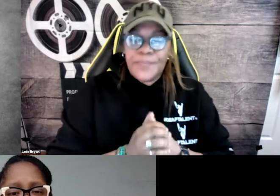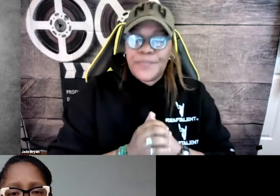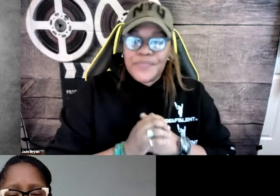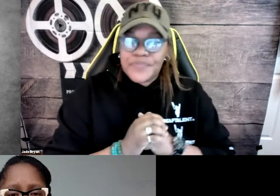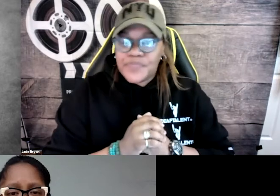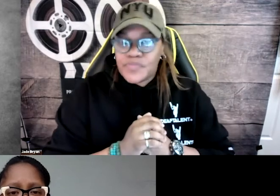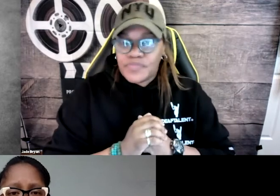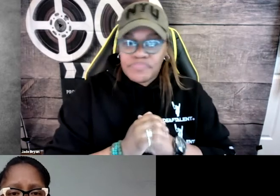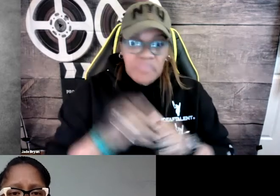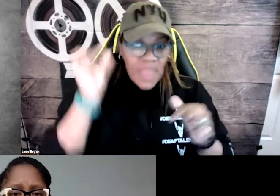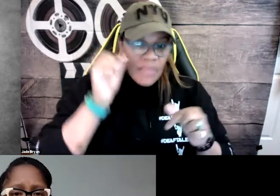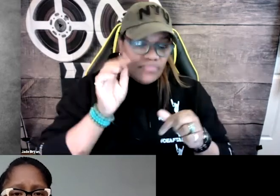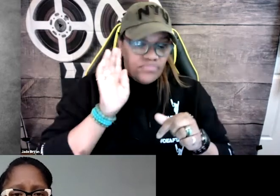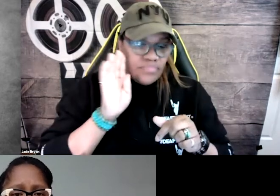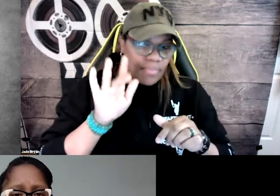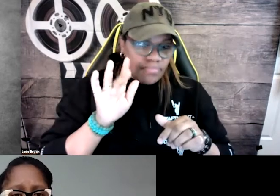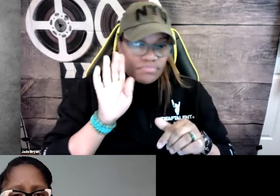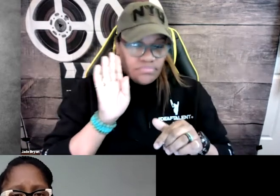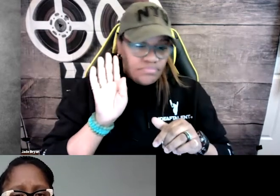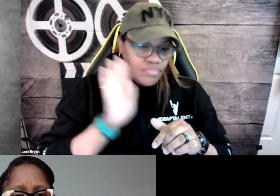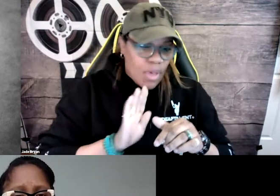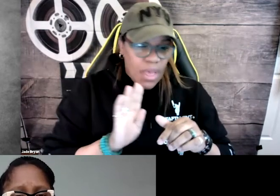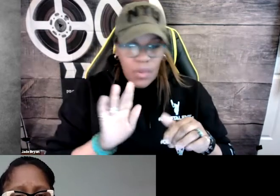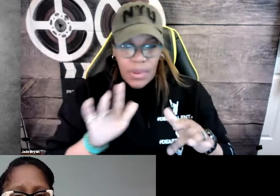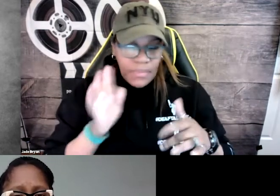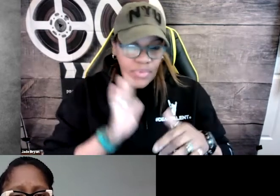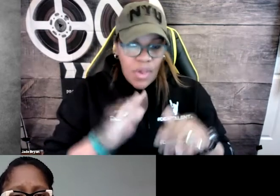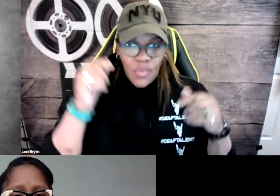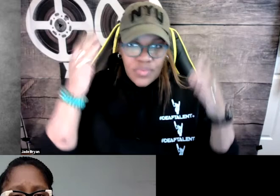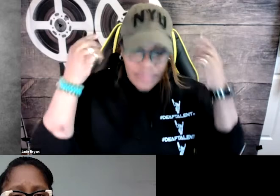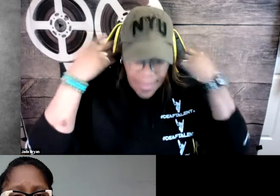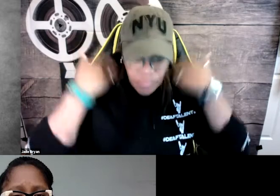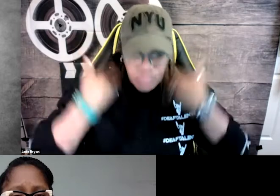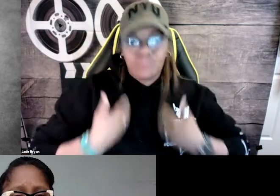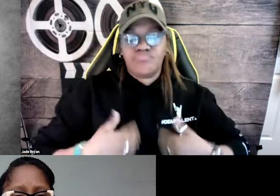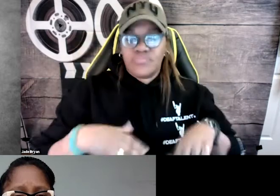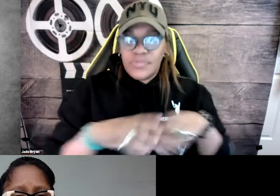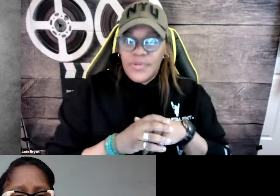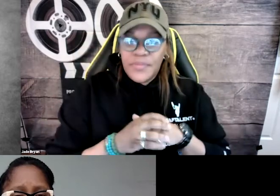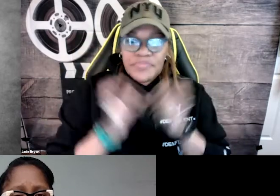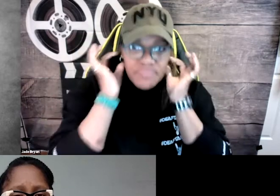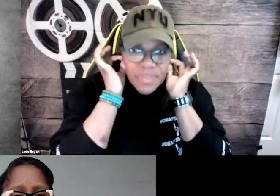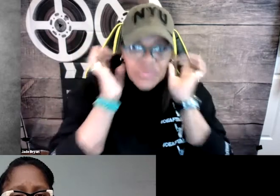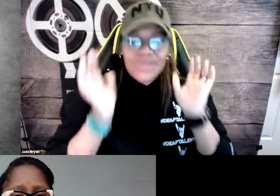I use her/she pronouns. I'm a light brown skinned woman.